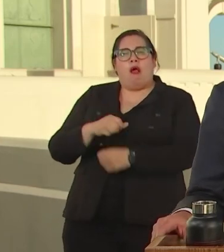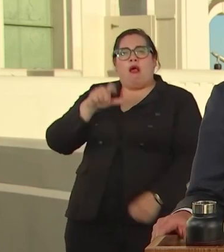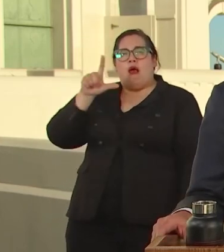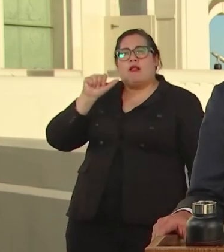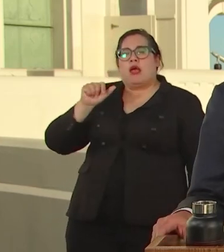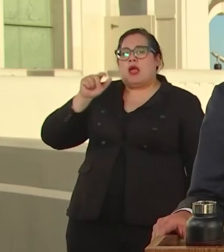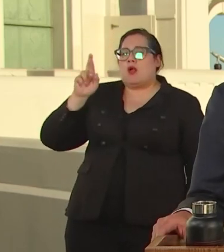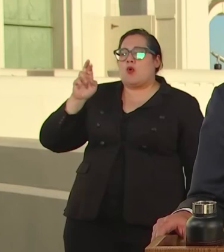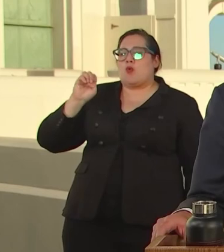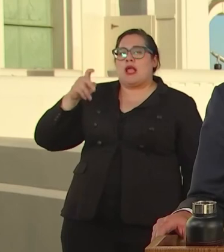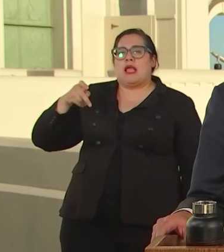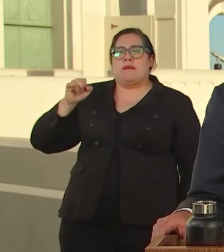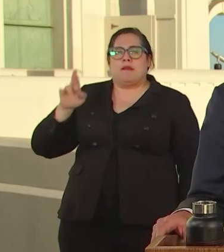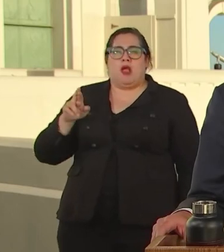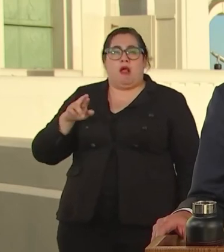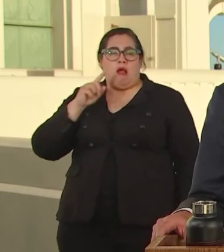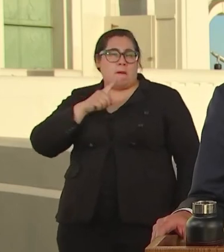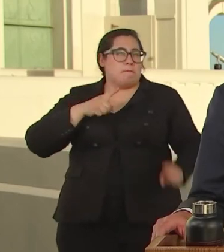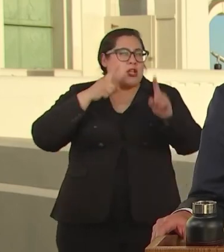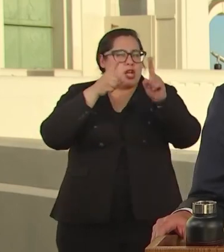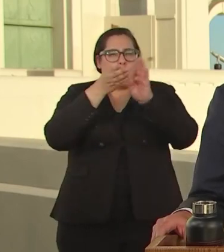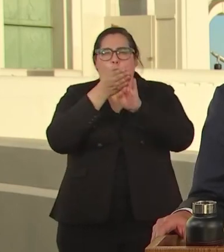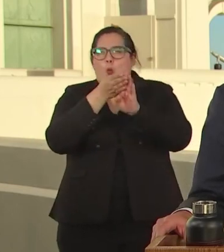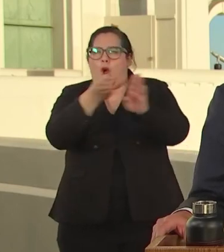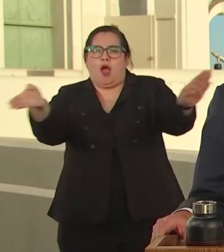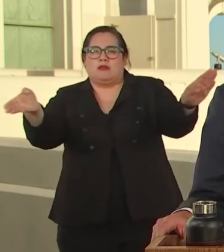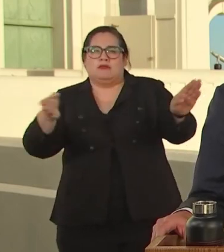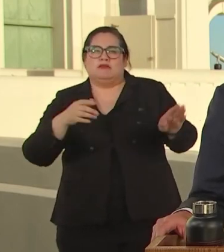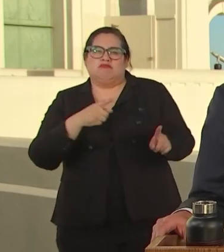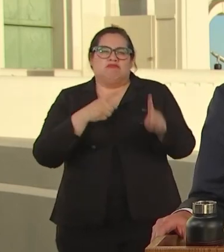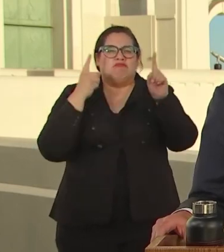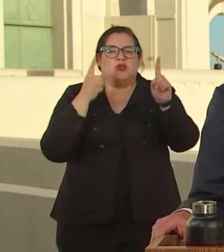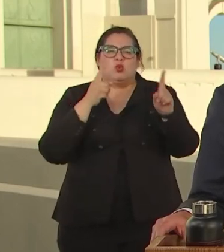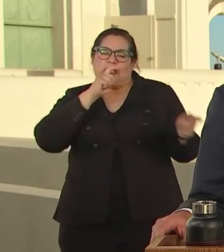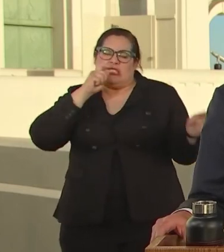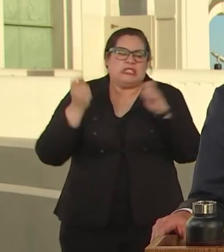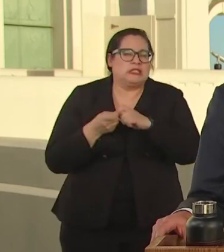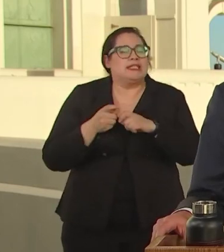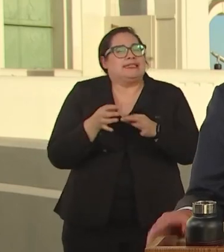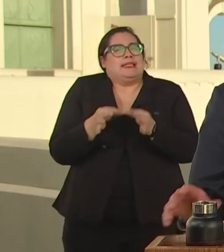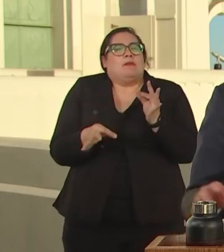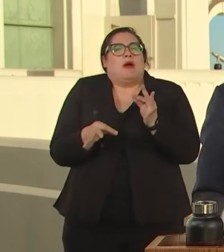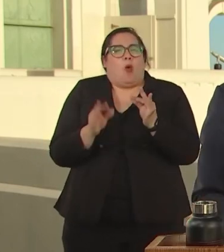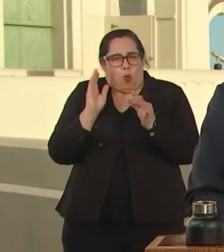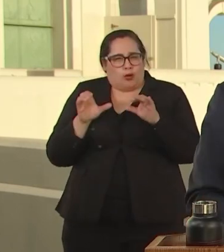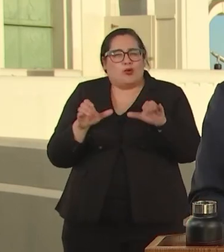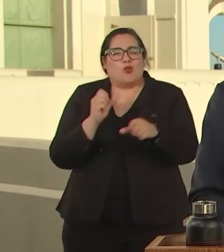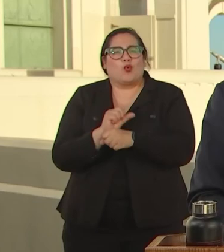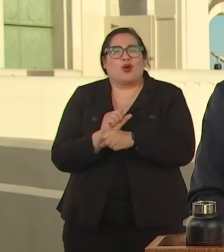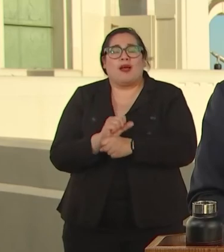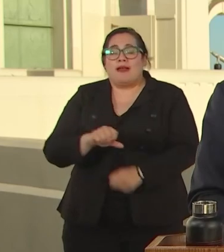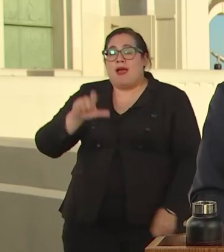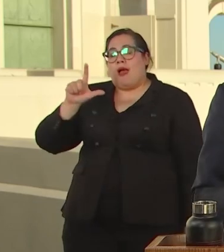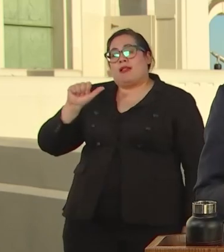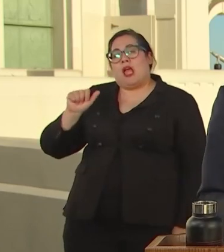WE'RE GOING TO DO THE WORK. THE L.A. REPAIR PILOT WILL GIVE COMMUNITY A DIRECT IN GRASS